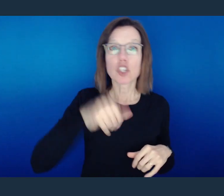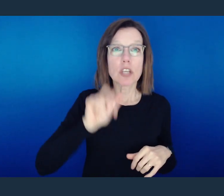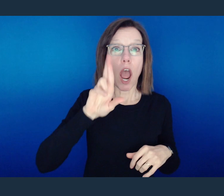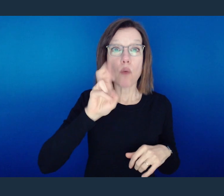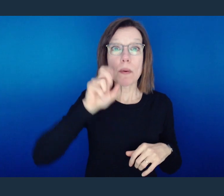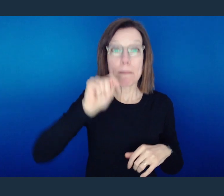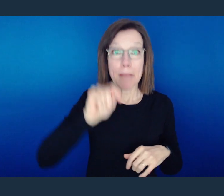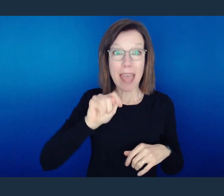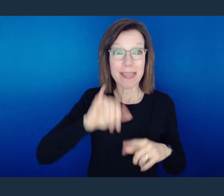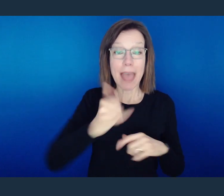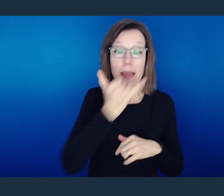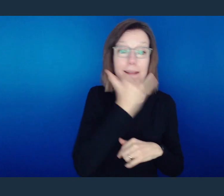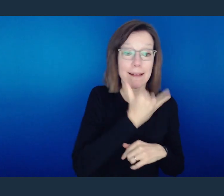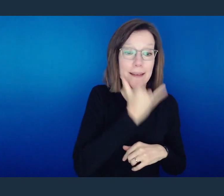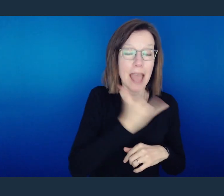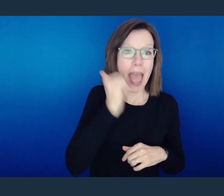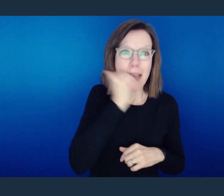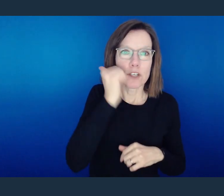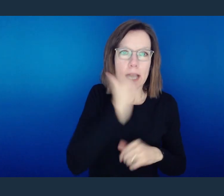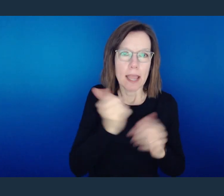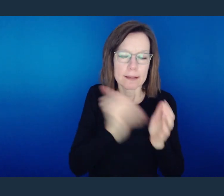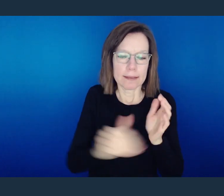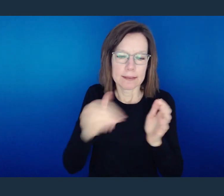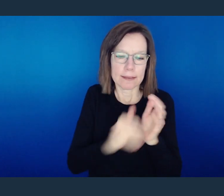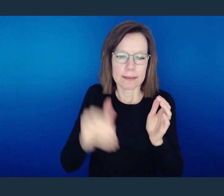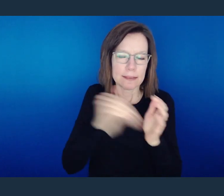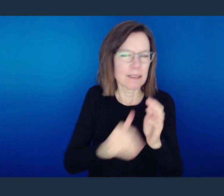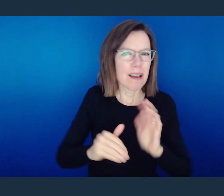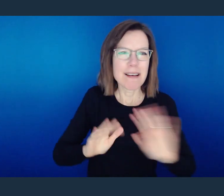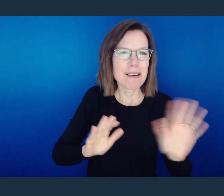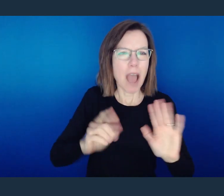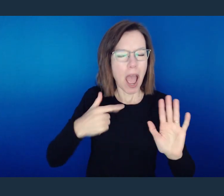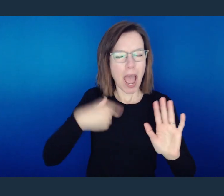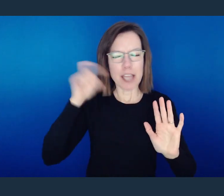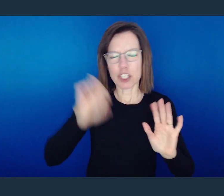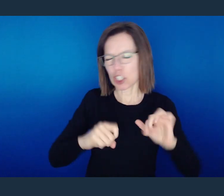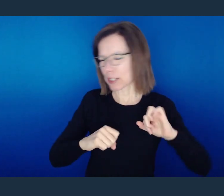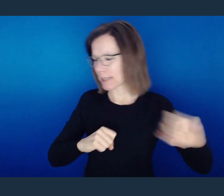be repenting for the same thing every day that you keep setting up and planning for.